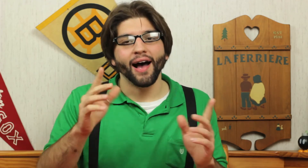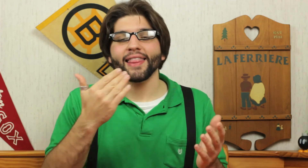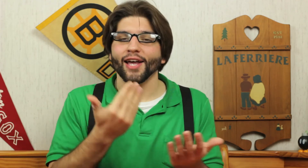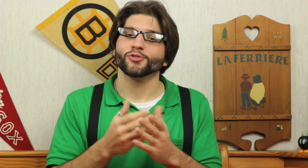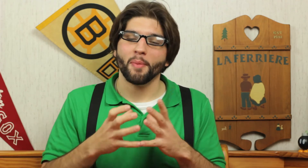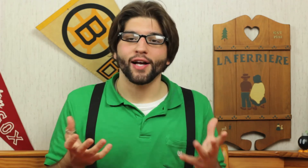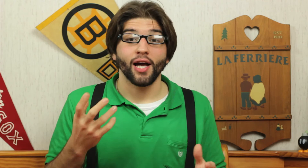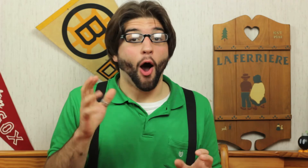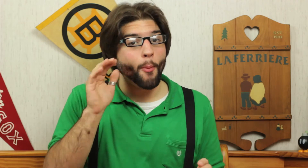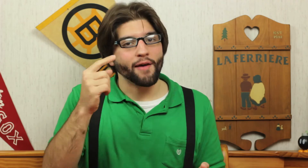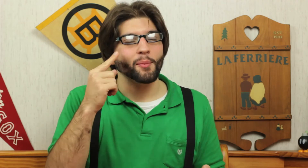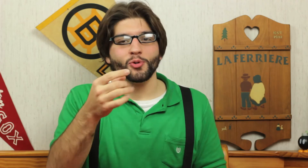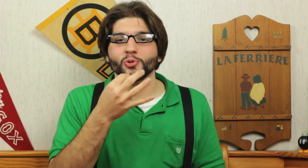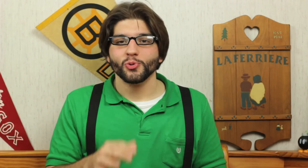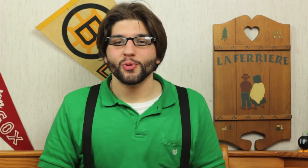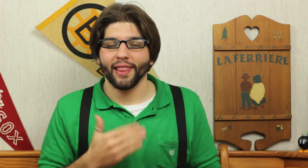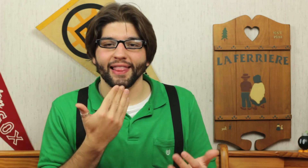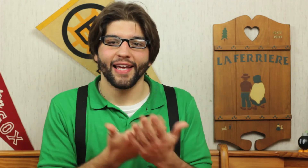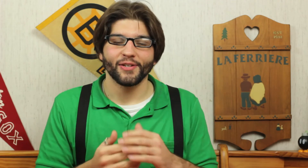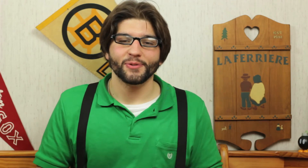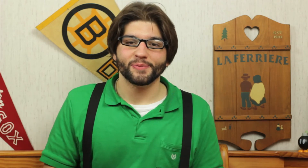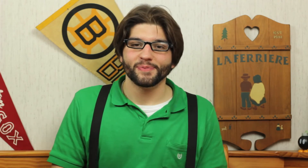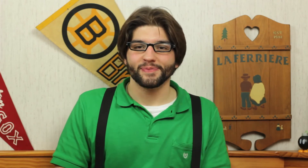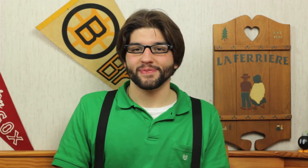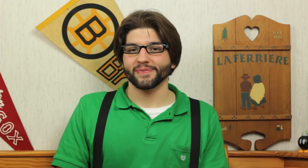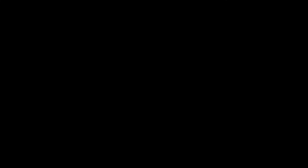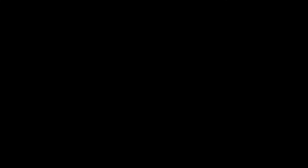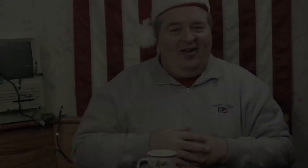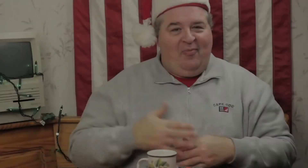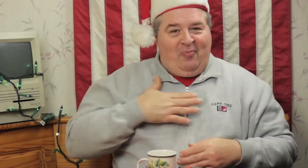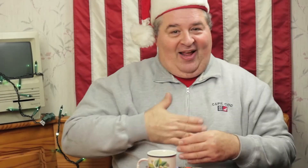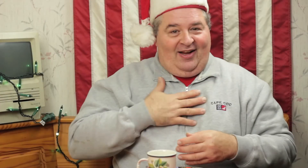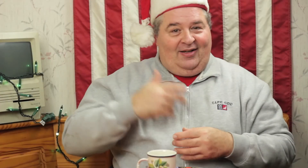But Thank you so much hopefully I'll hear from you soon. Thank you.